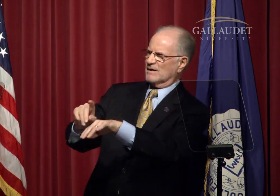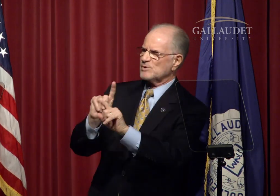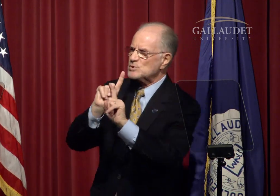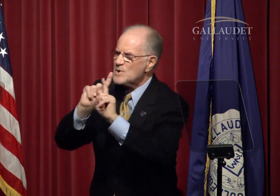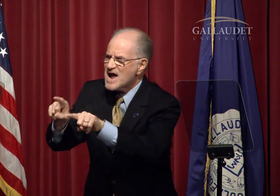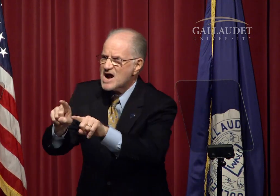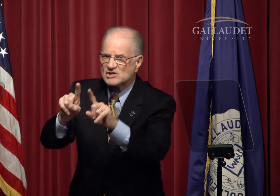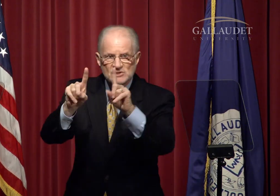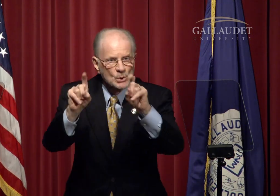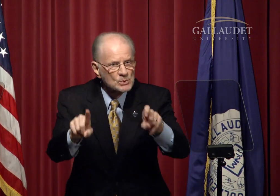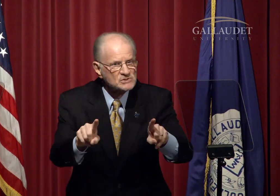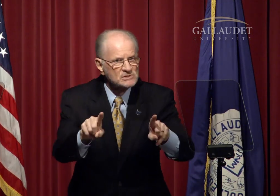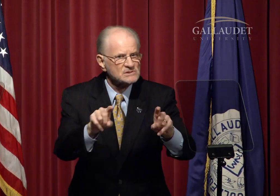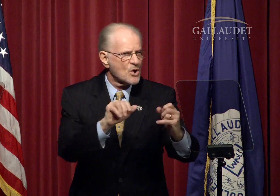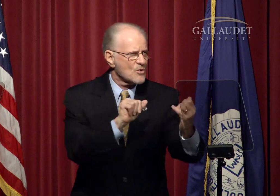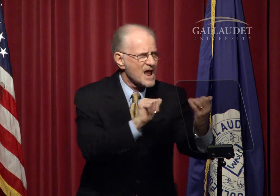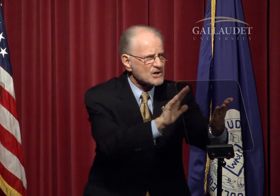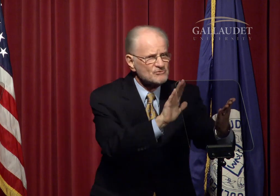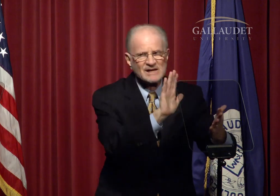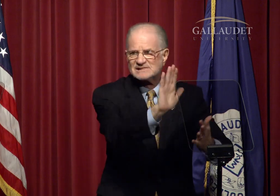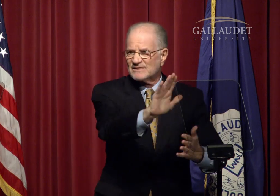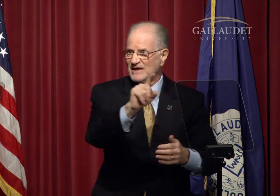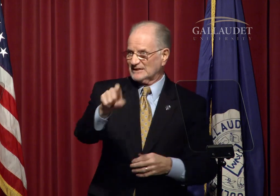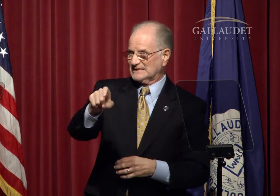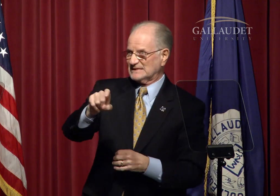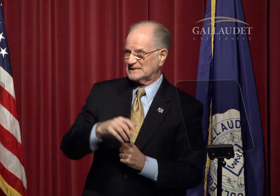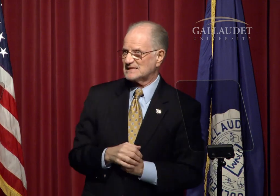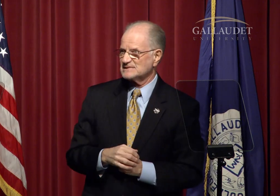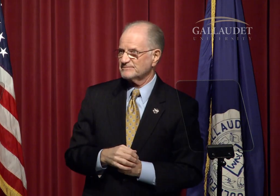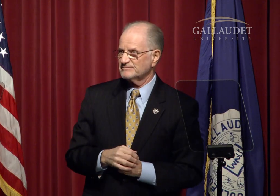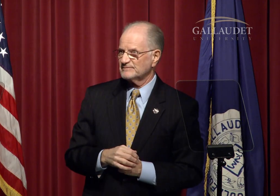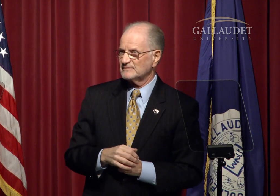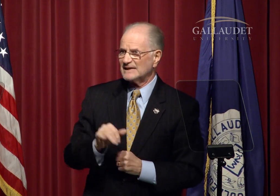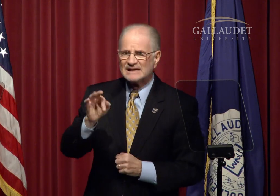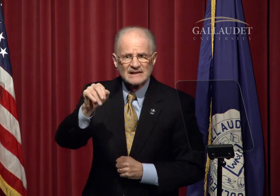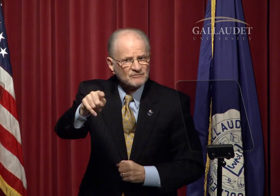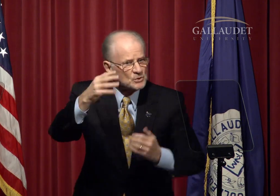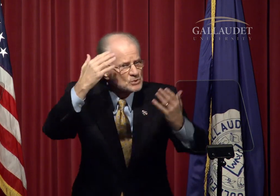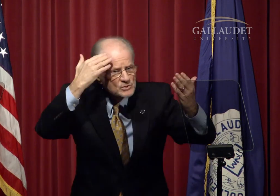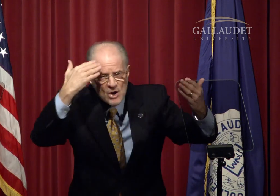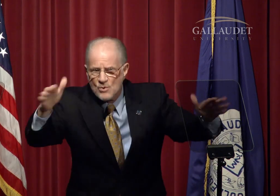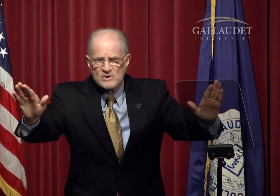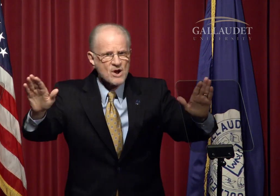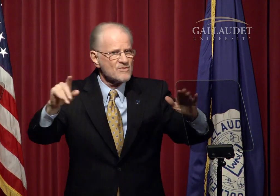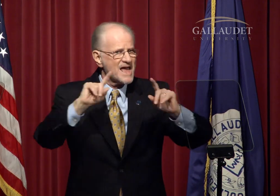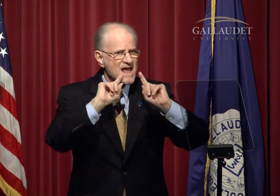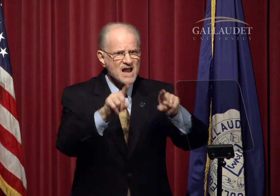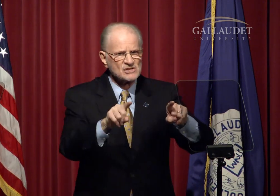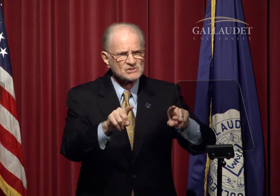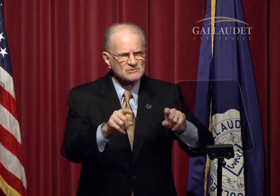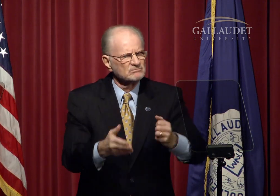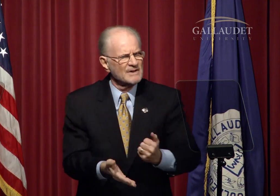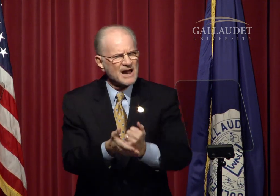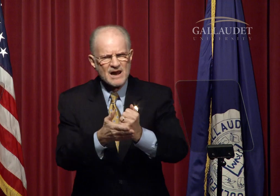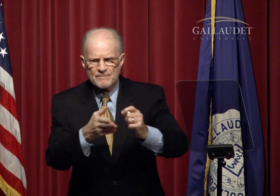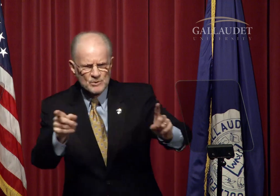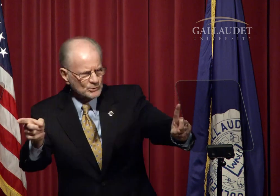means being available to answer questions and address their needs. If you don't know the answer -